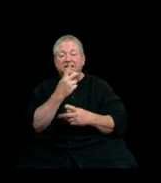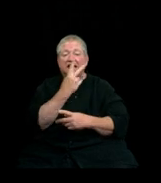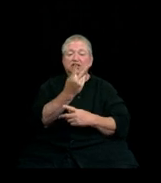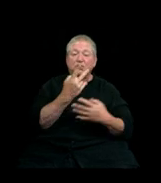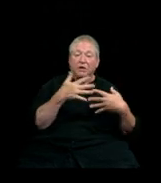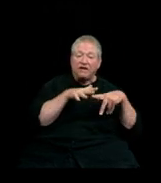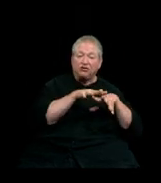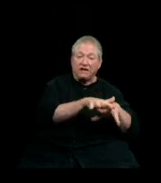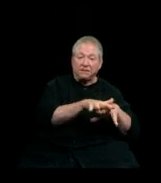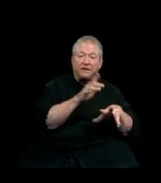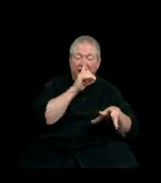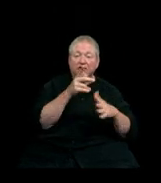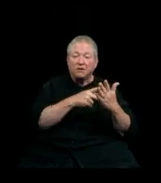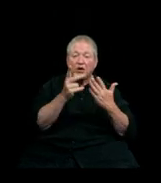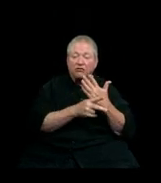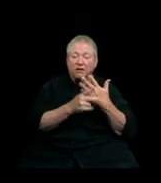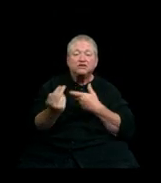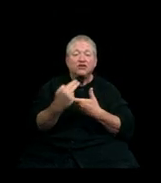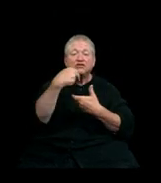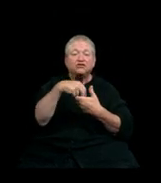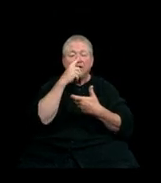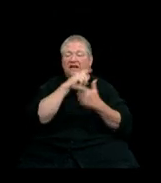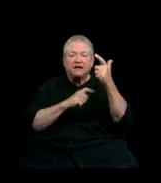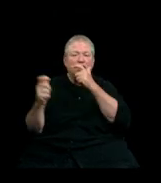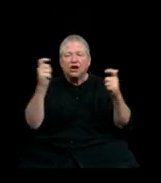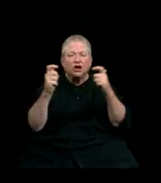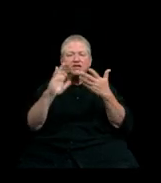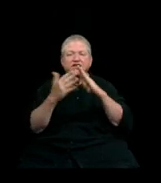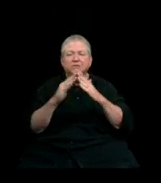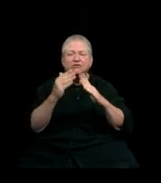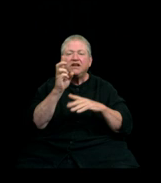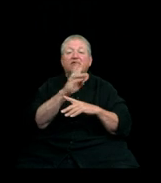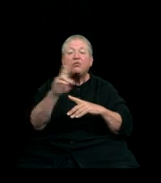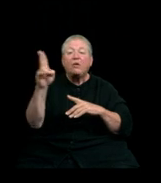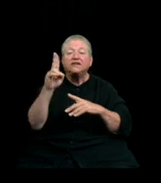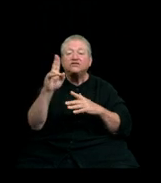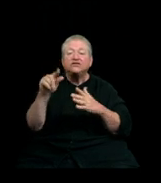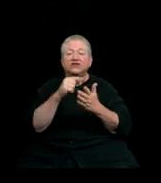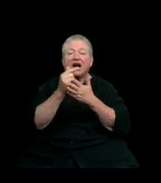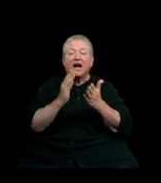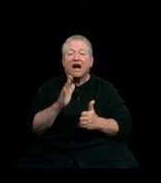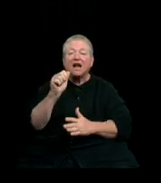In doing so, you are joining the largest community of Western alumni. If we have done our job well,